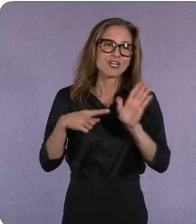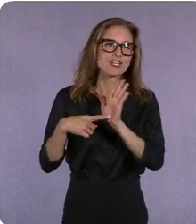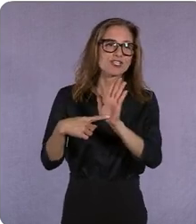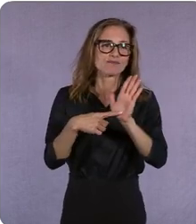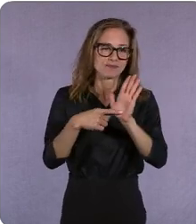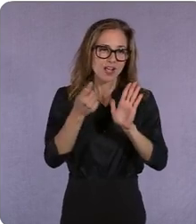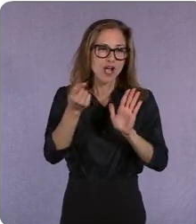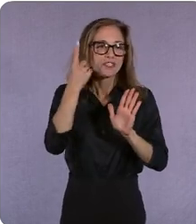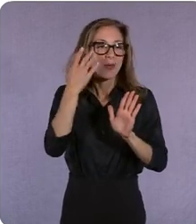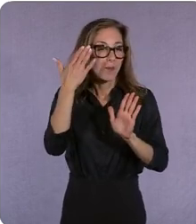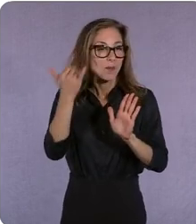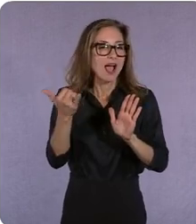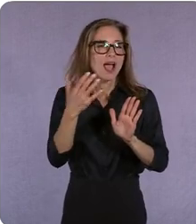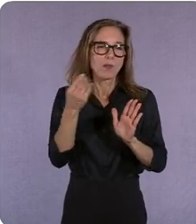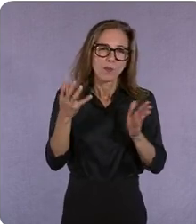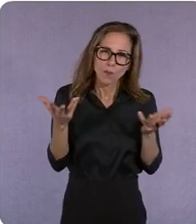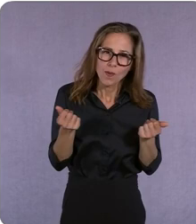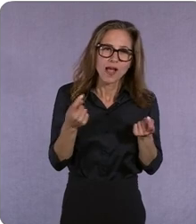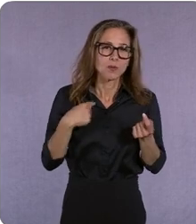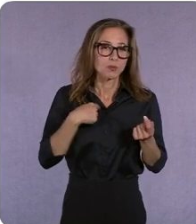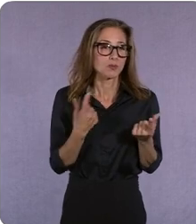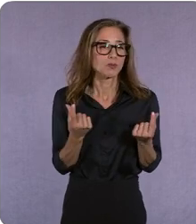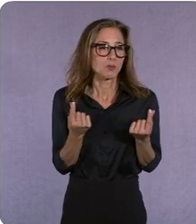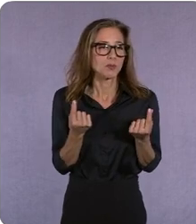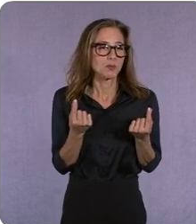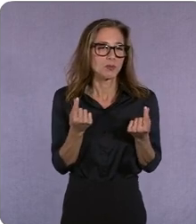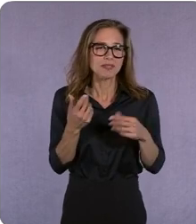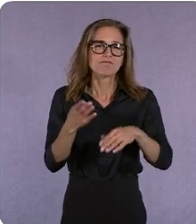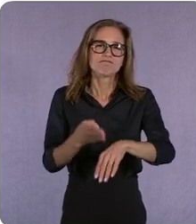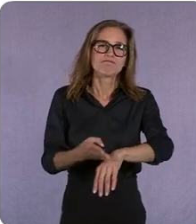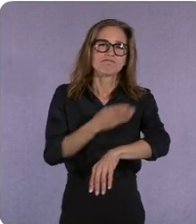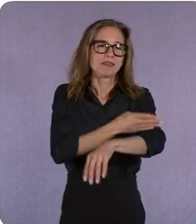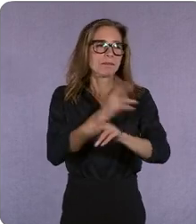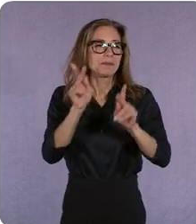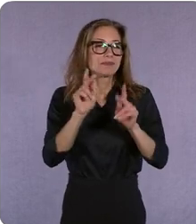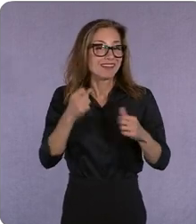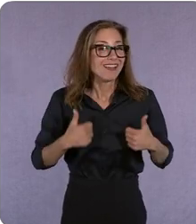what are we doing that's additive to someone's life because that's their bar right i think we all see that.